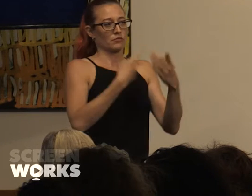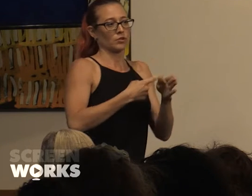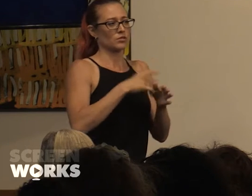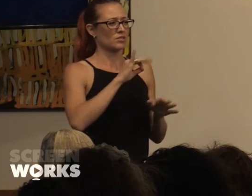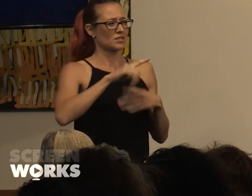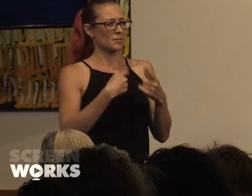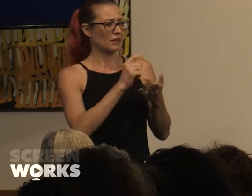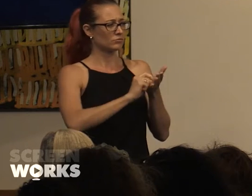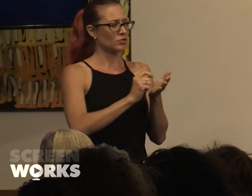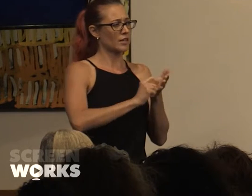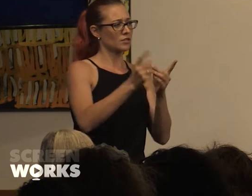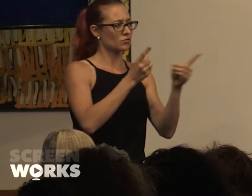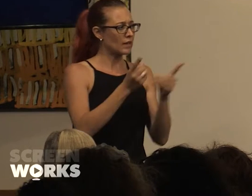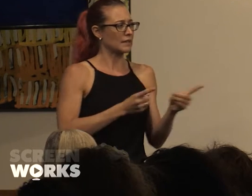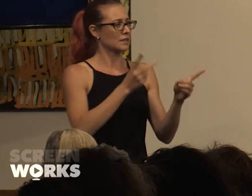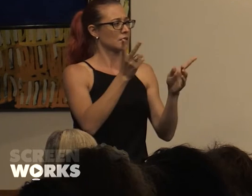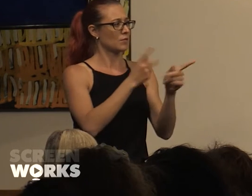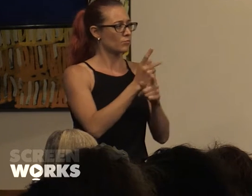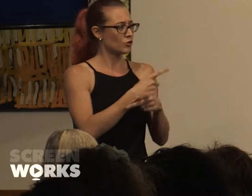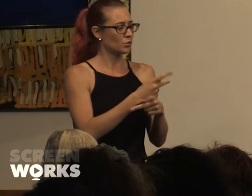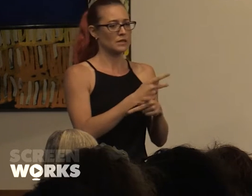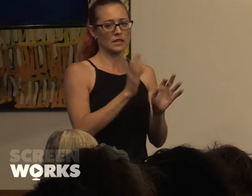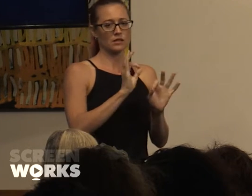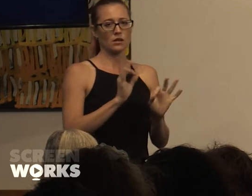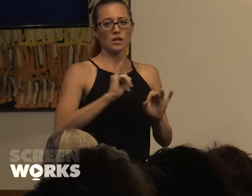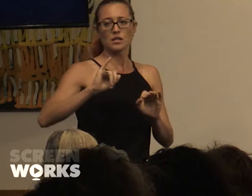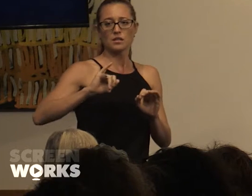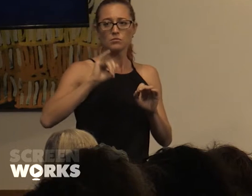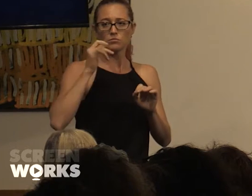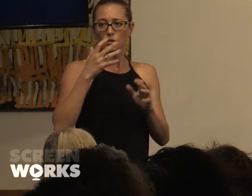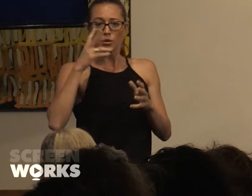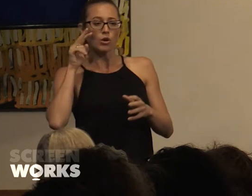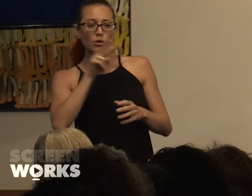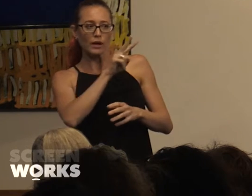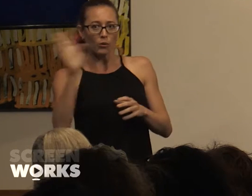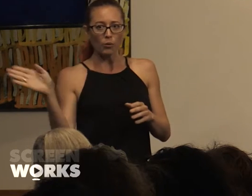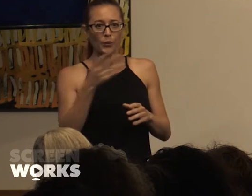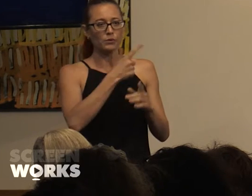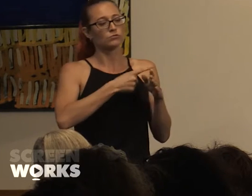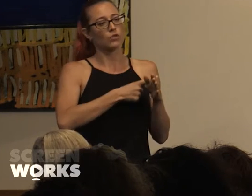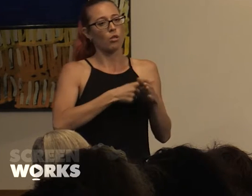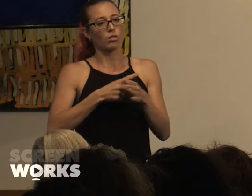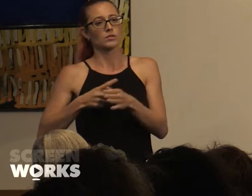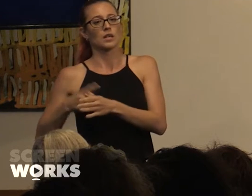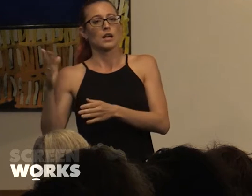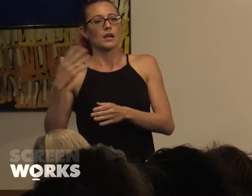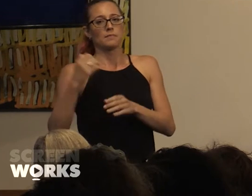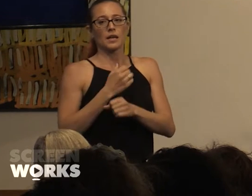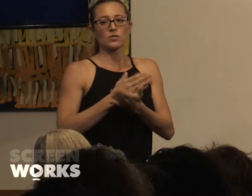directors and producers and but we certainly want to look at all roles and to ensure that women will improve their